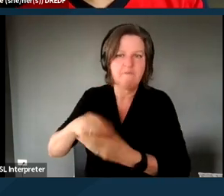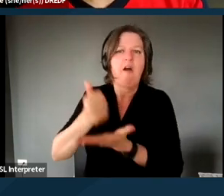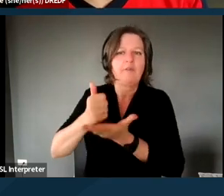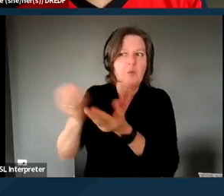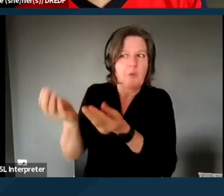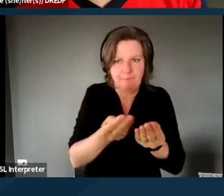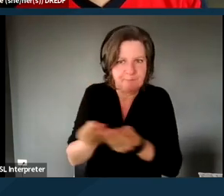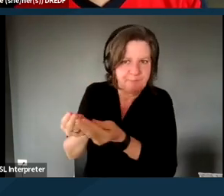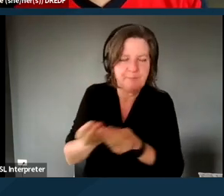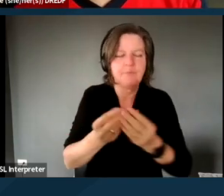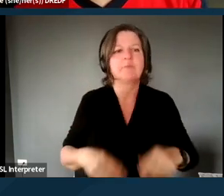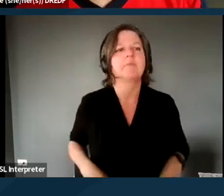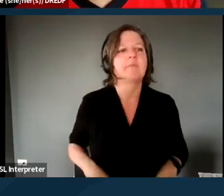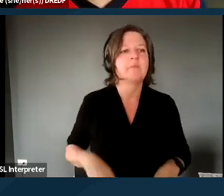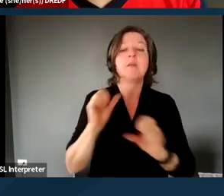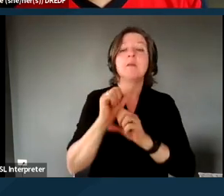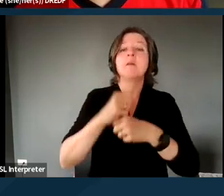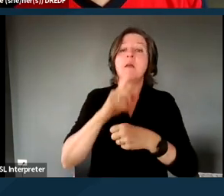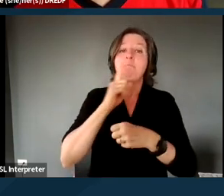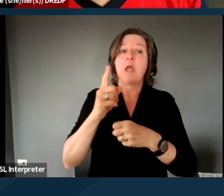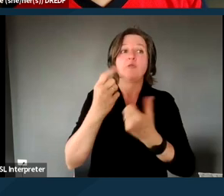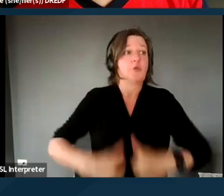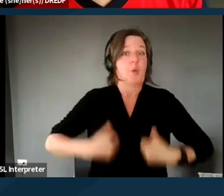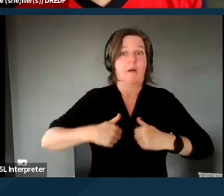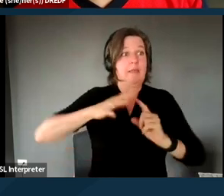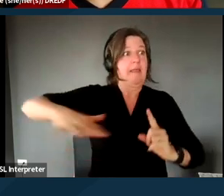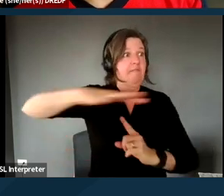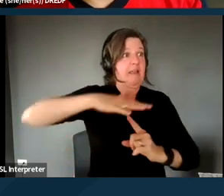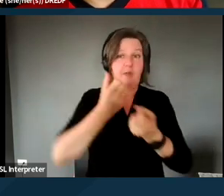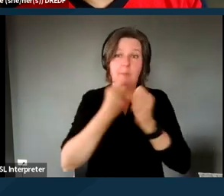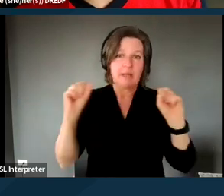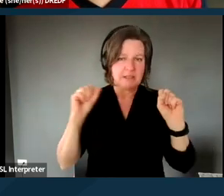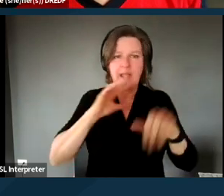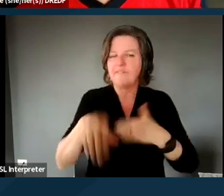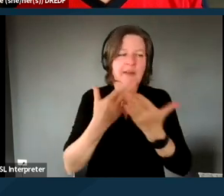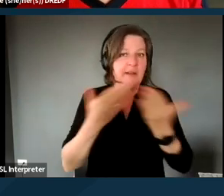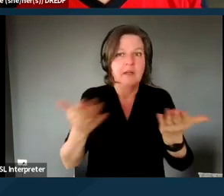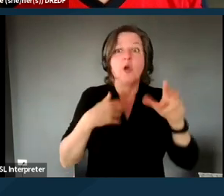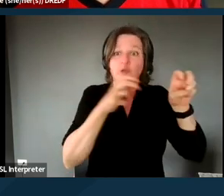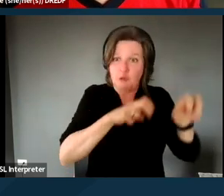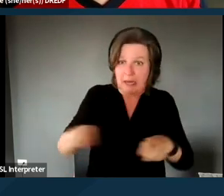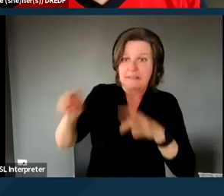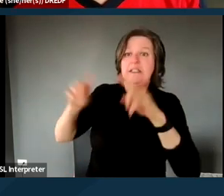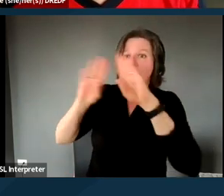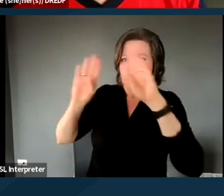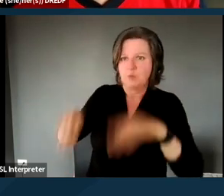ensuring a safe living environment, and the whole thing, transition into housing, transportation,